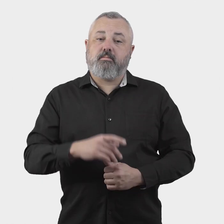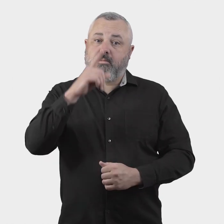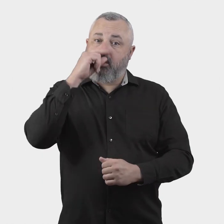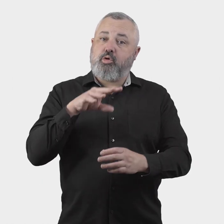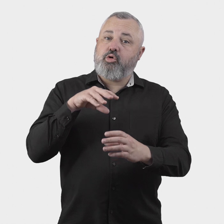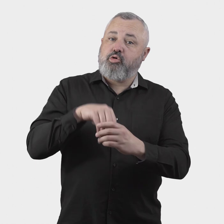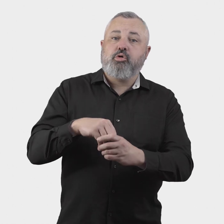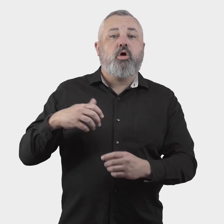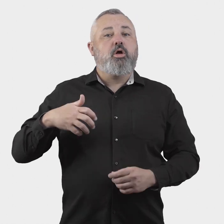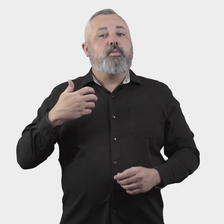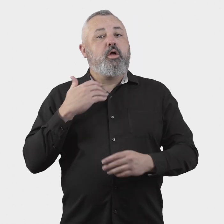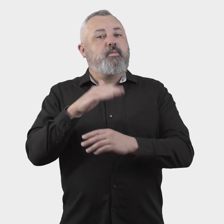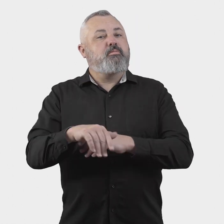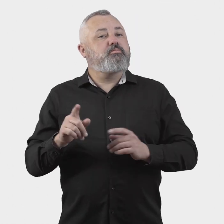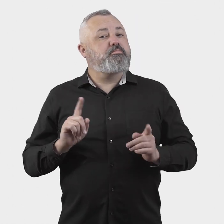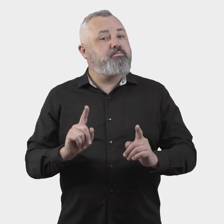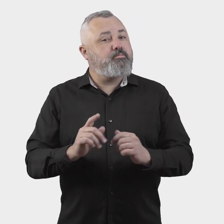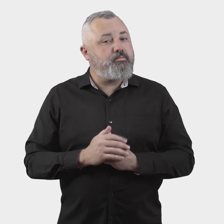2.1 Complaint eligibility